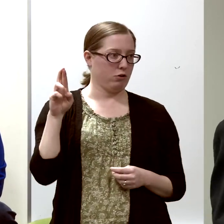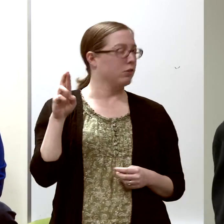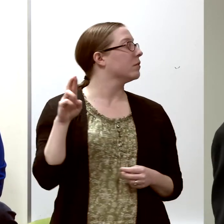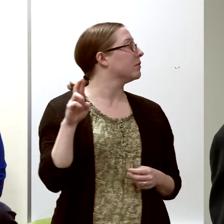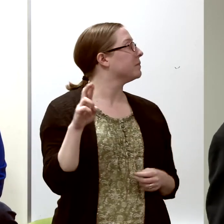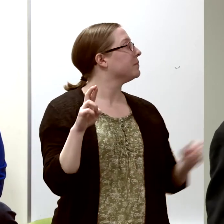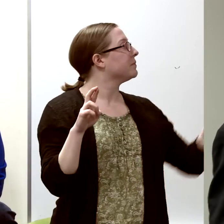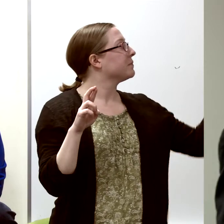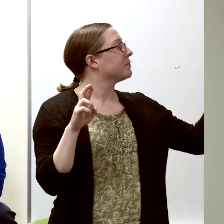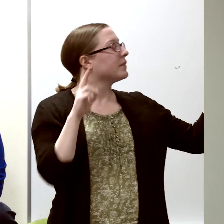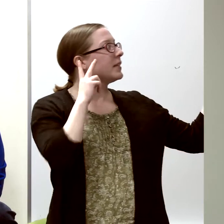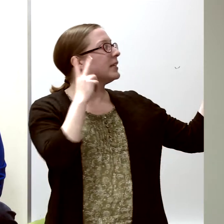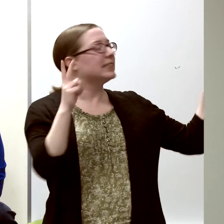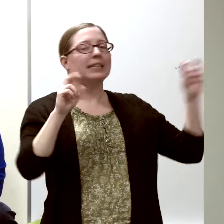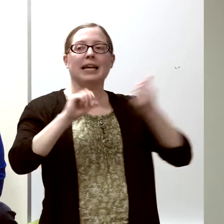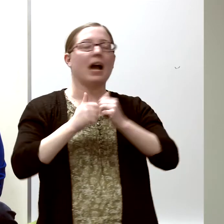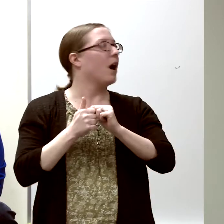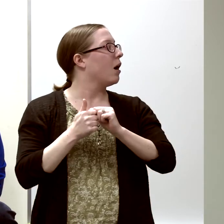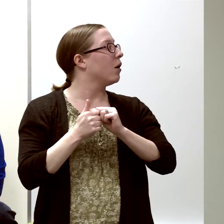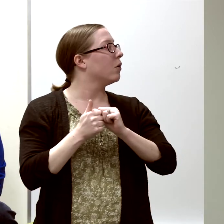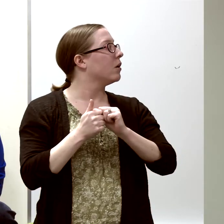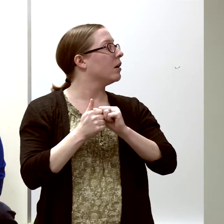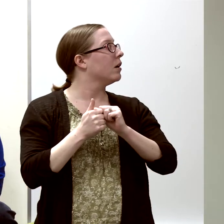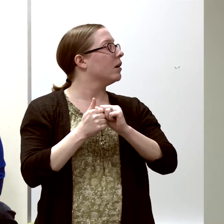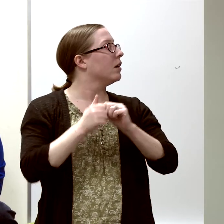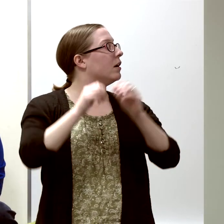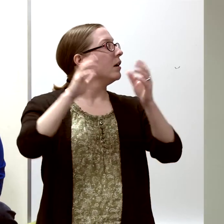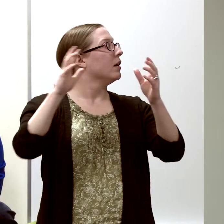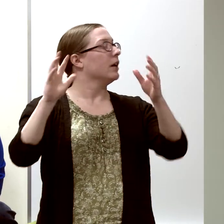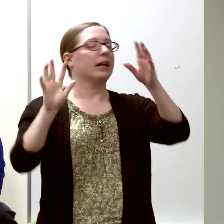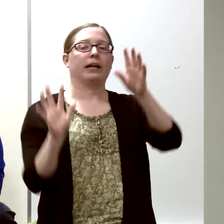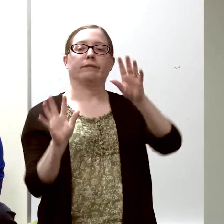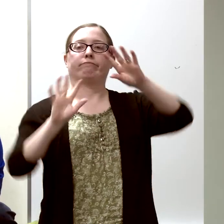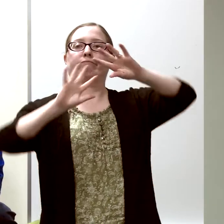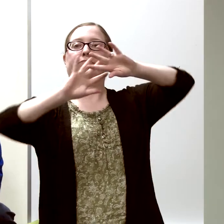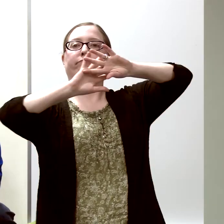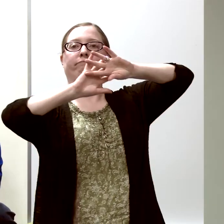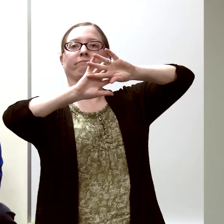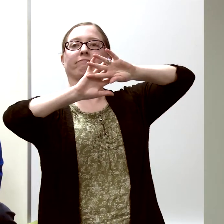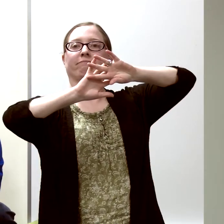and look at how the bone arches and is woven together...